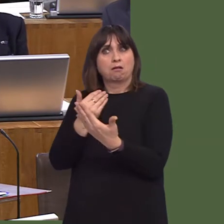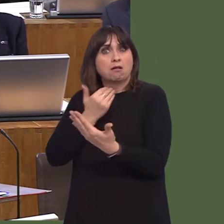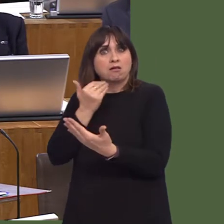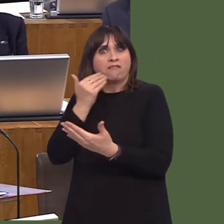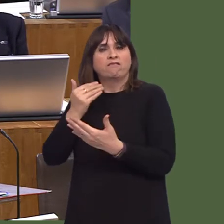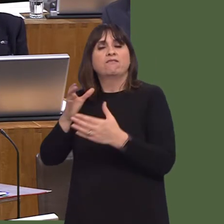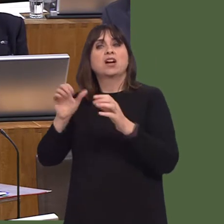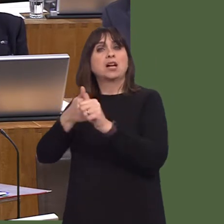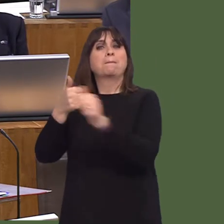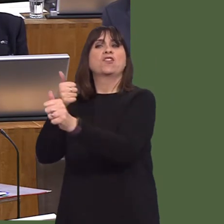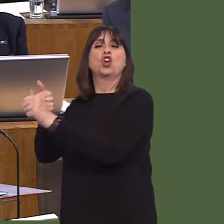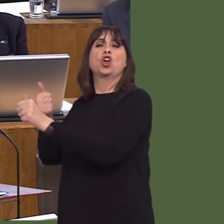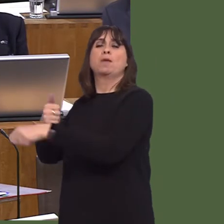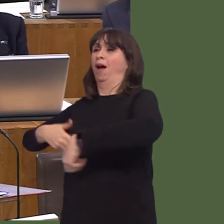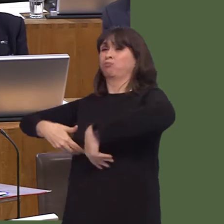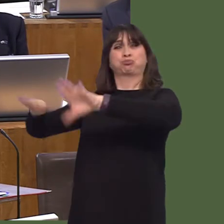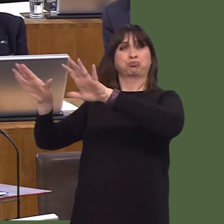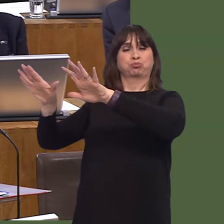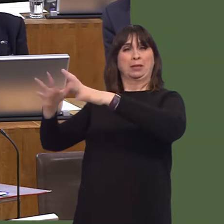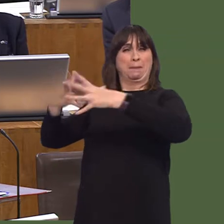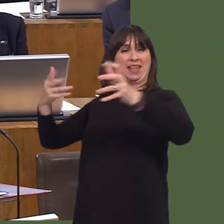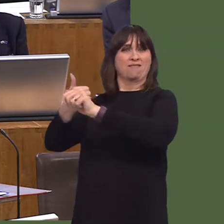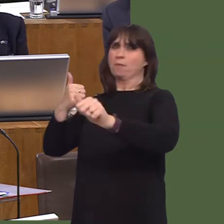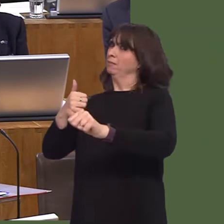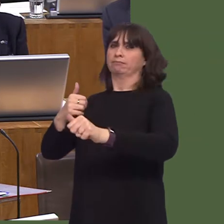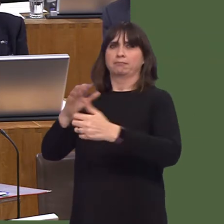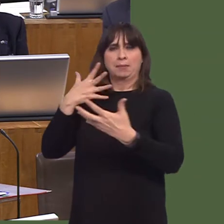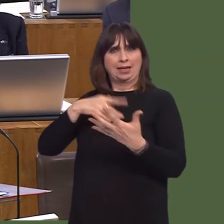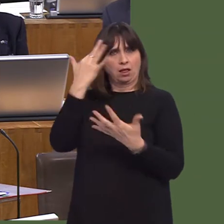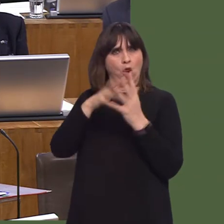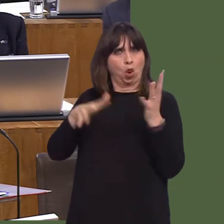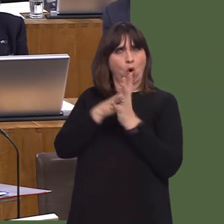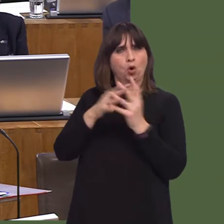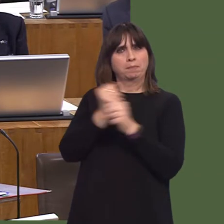boundaries between primary and secondary care, health and social care, and that is entirely consistent with what we want to see as well.